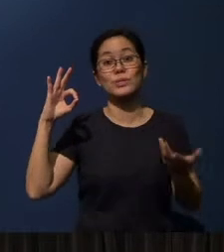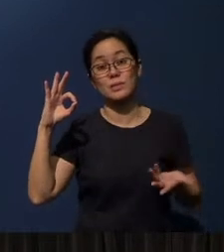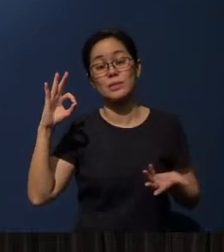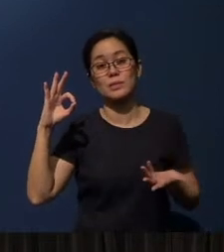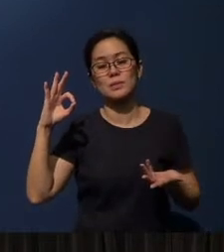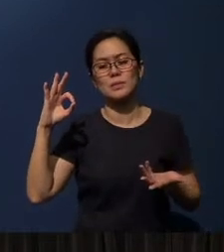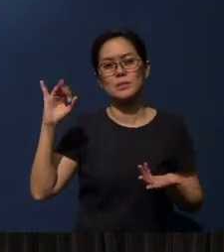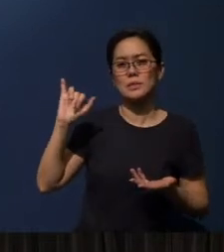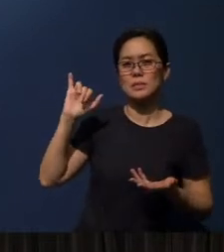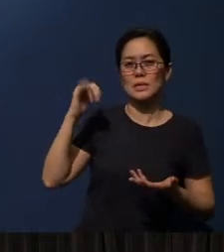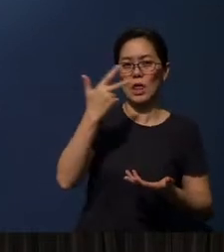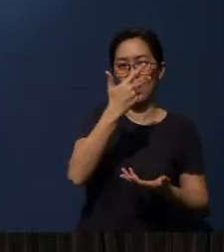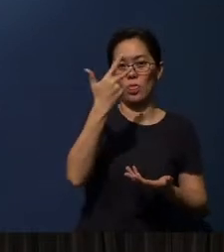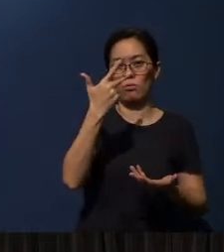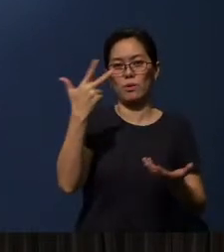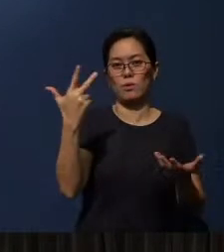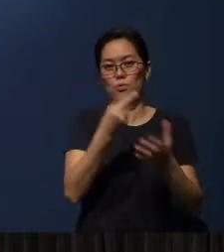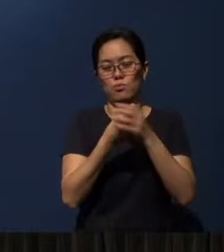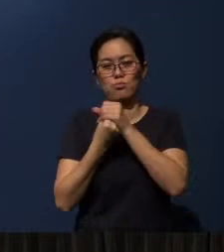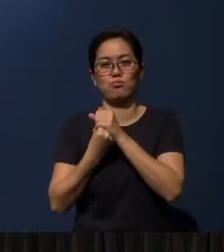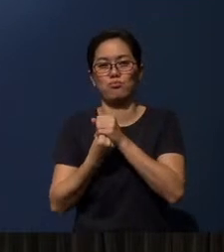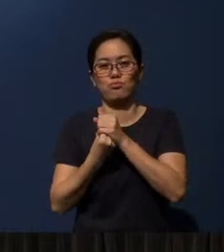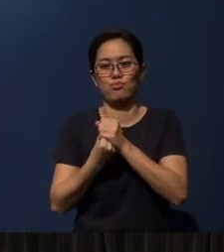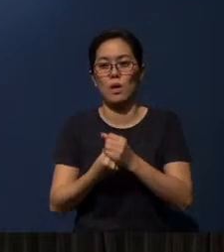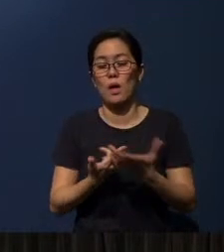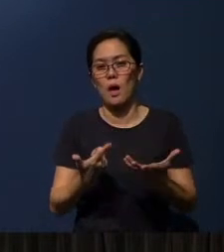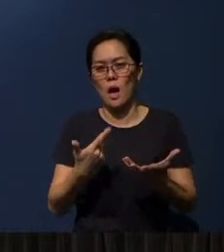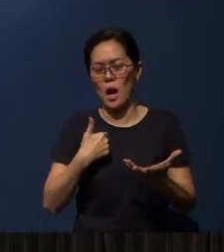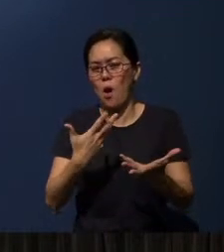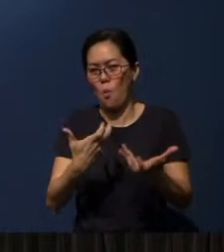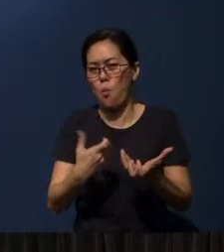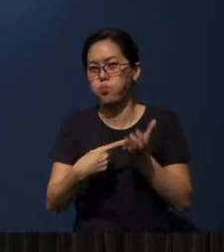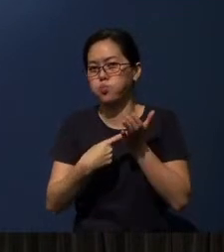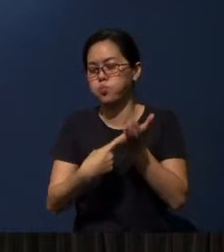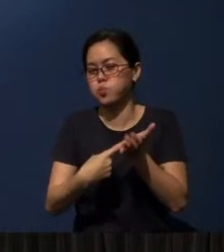So these three things are the very three things that I want to address for us today.